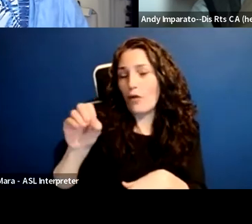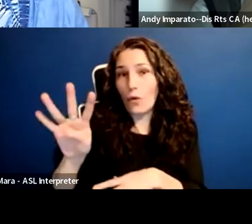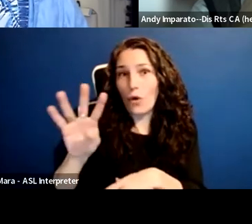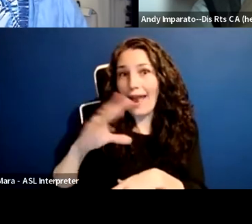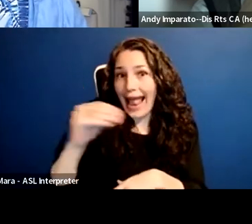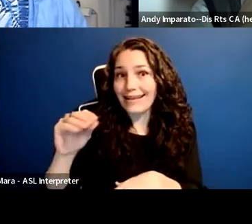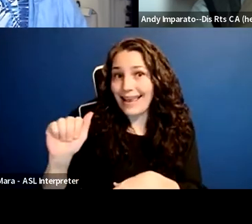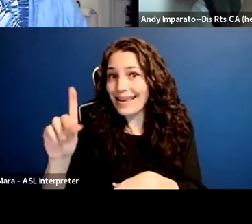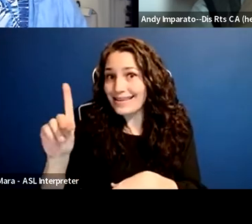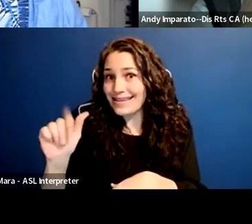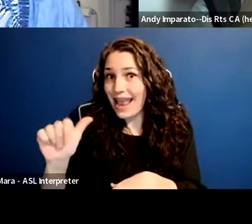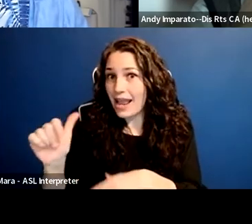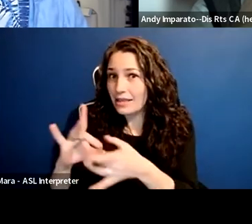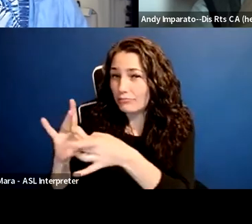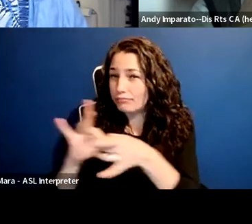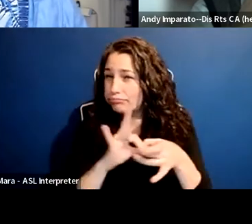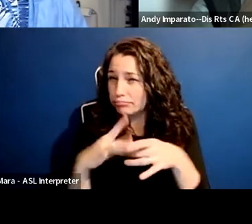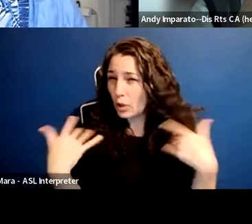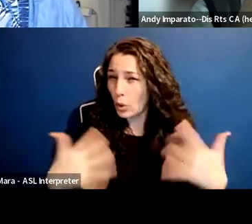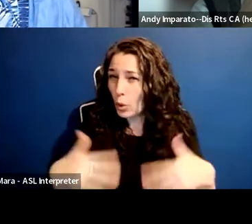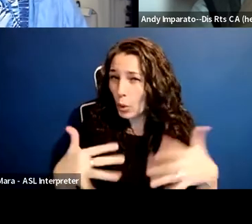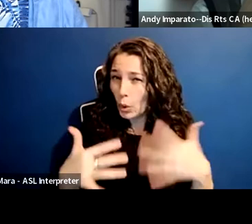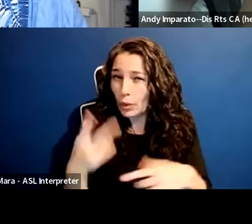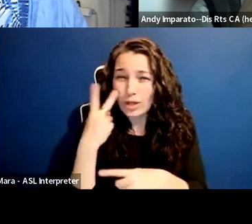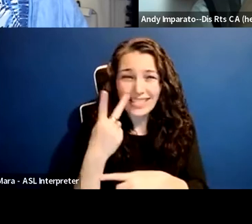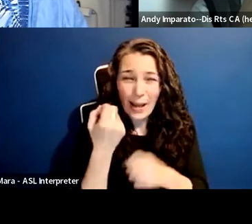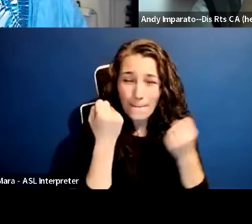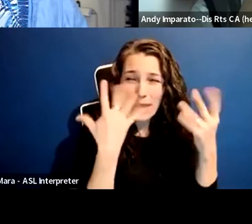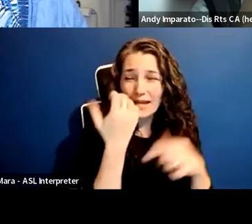and around the country are protests where